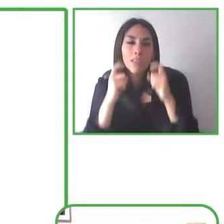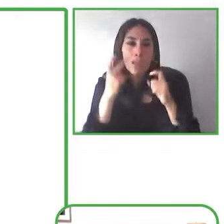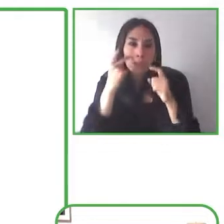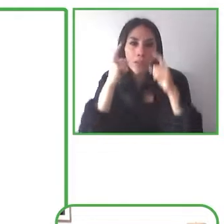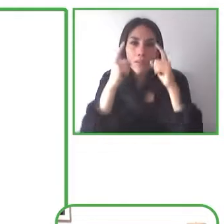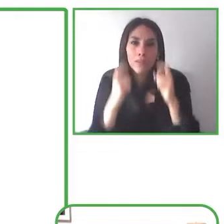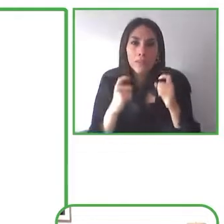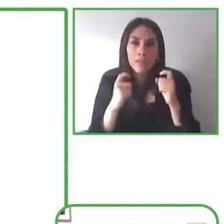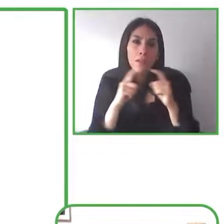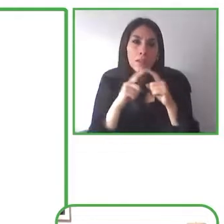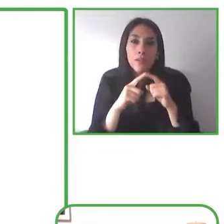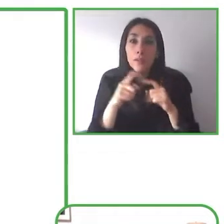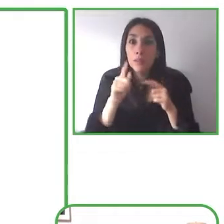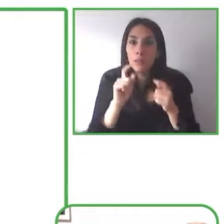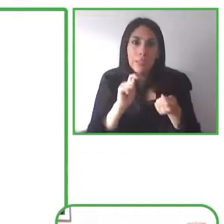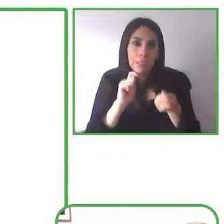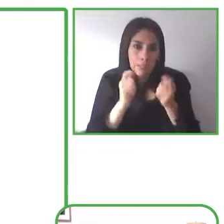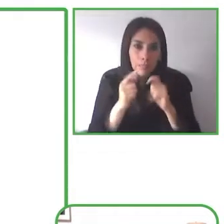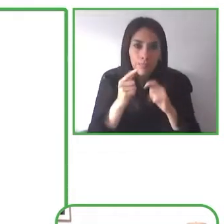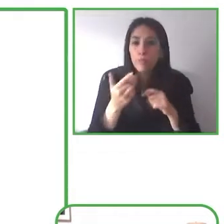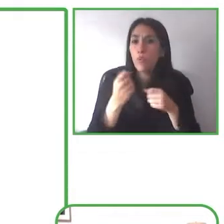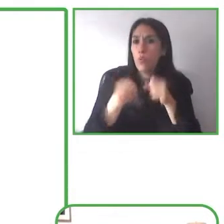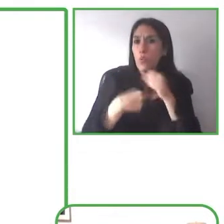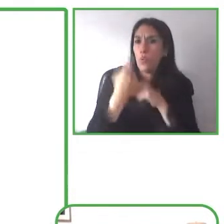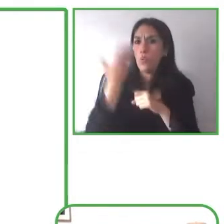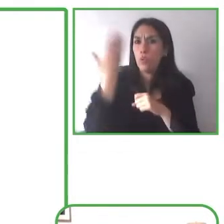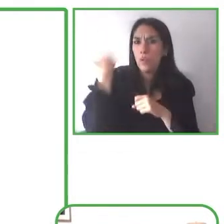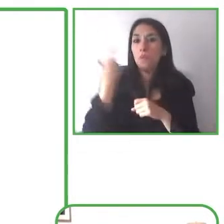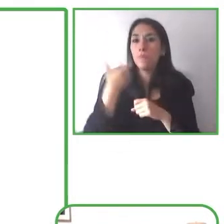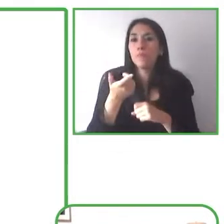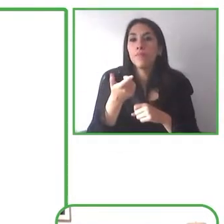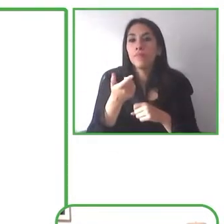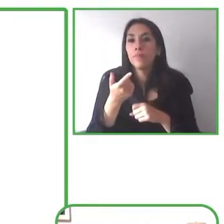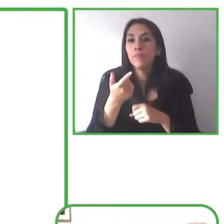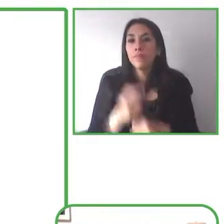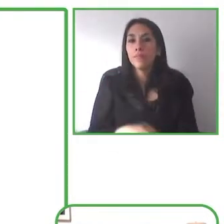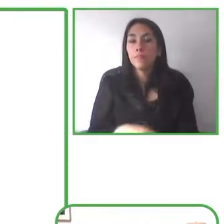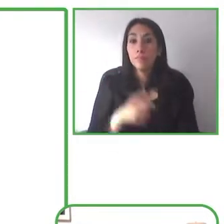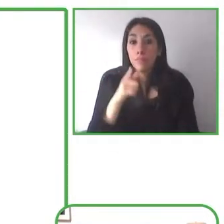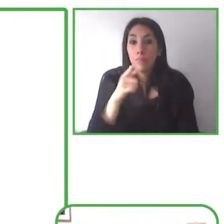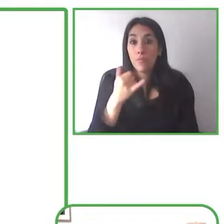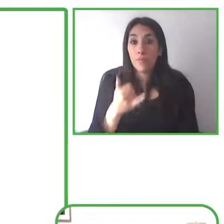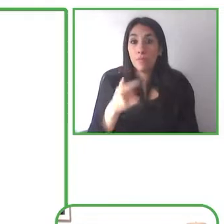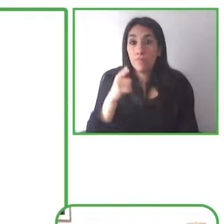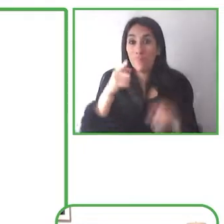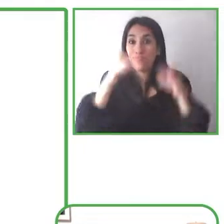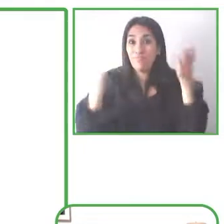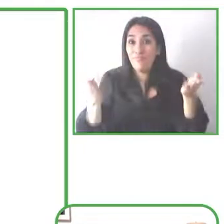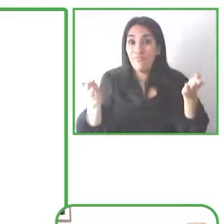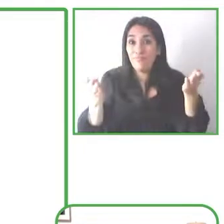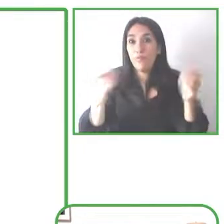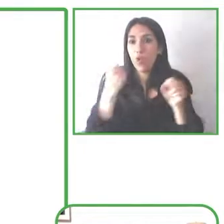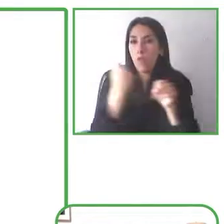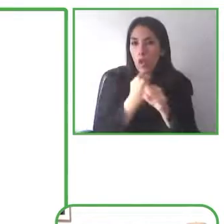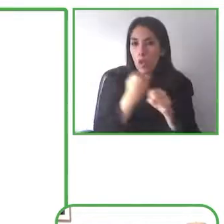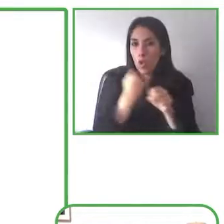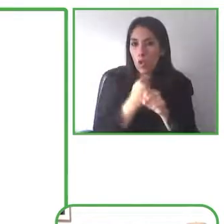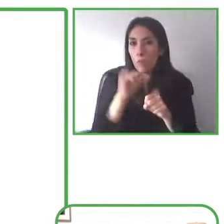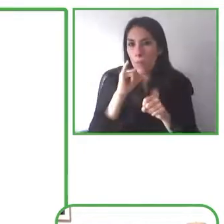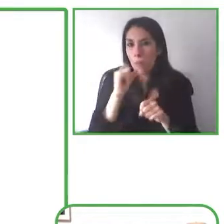better together in the office and they could be able to access this real-time transcription of their conversations and collaborate more